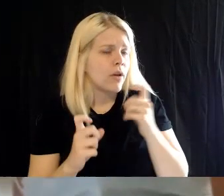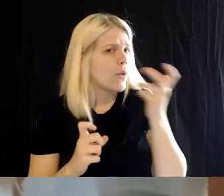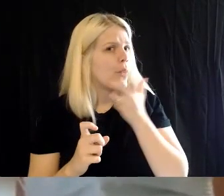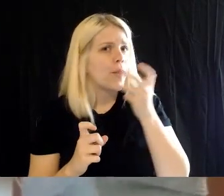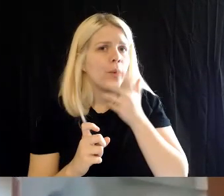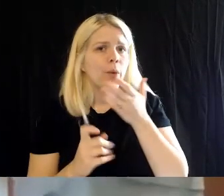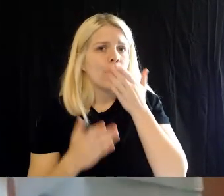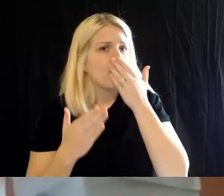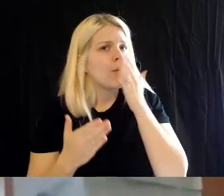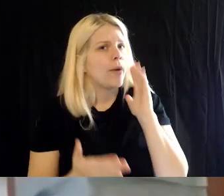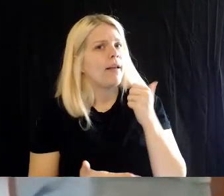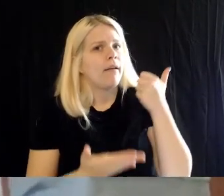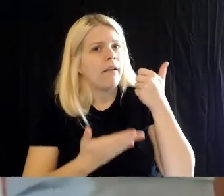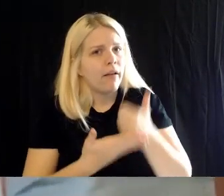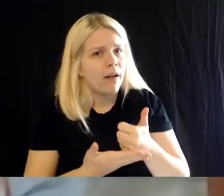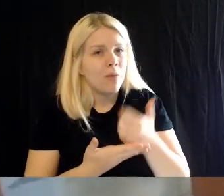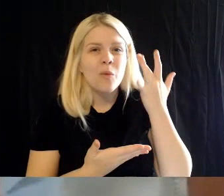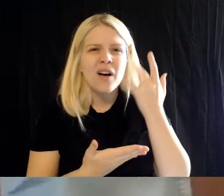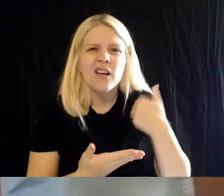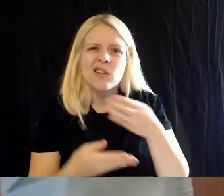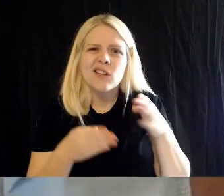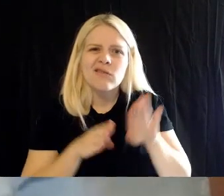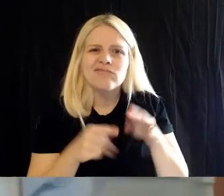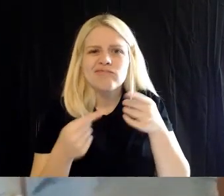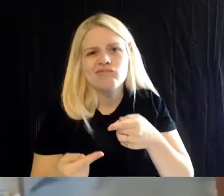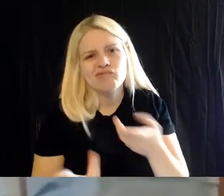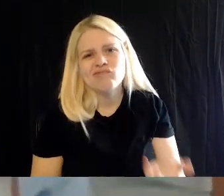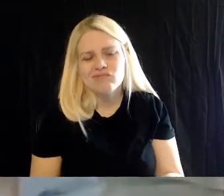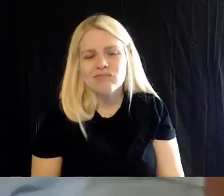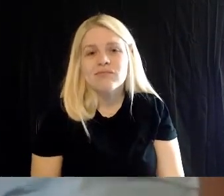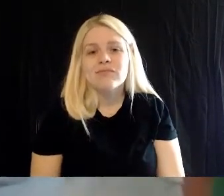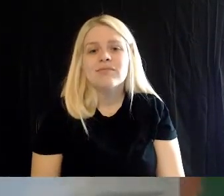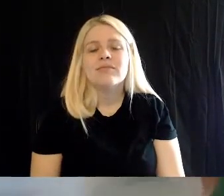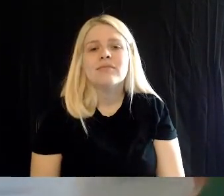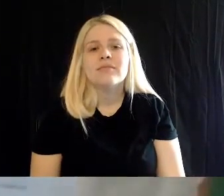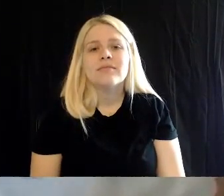when we're closed. I'd love to answer all your questions, and